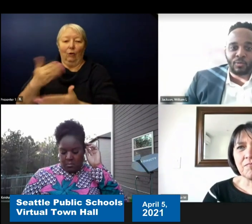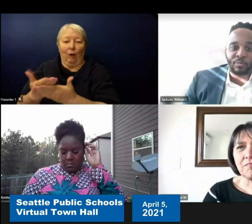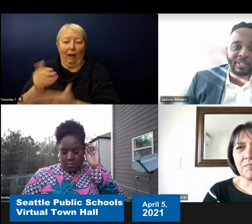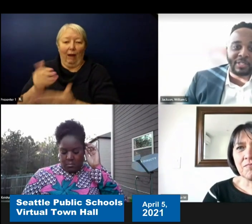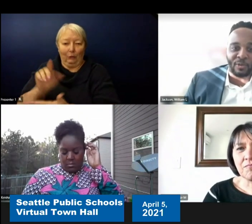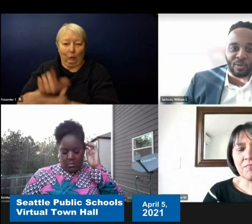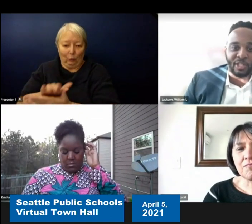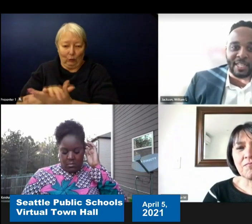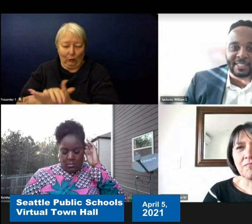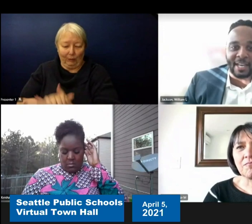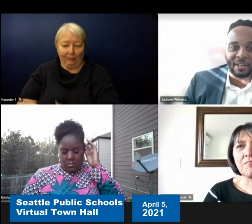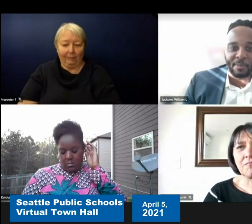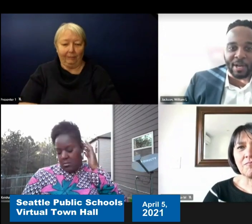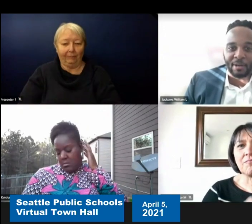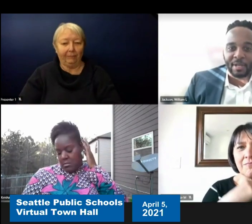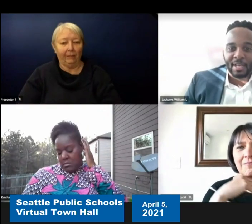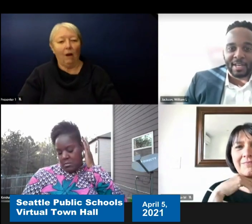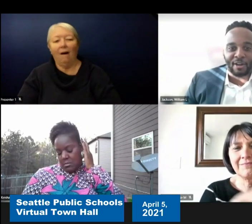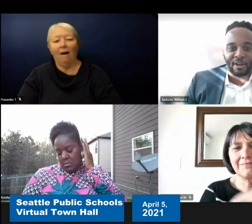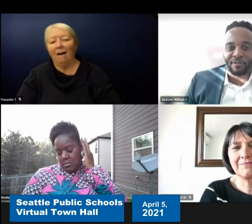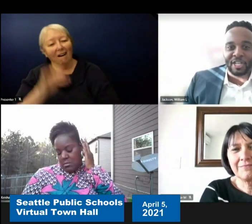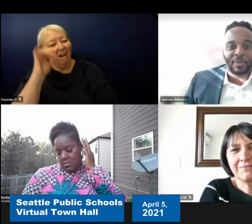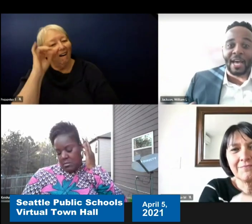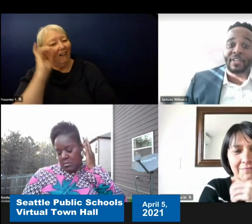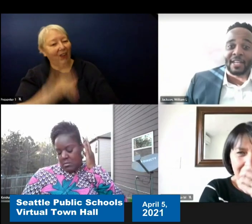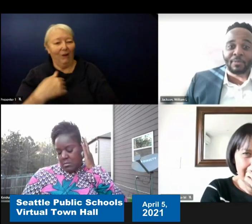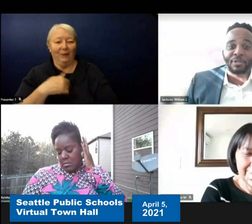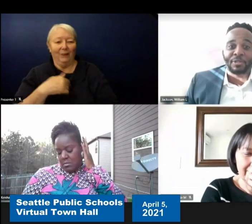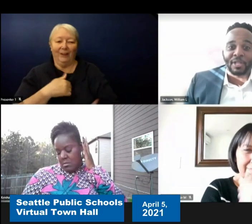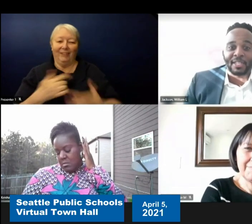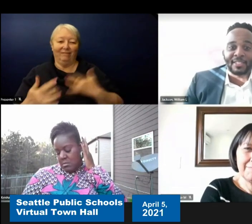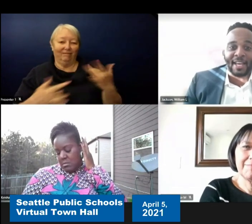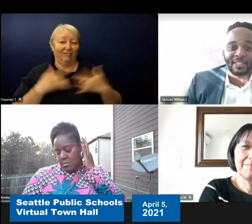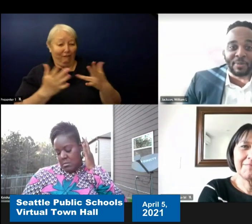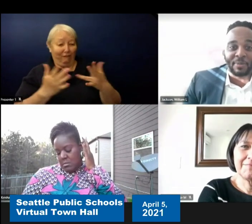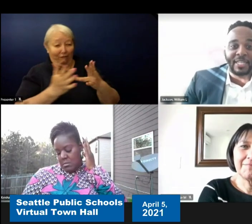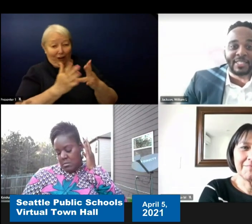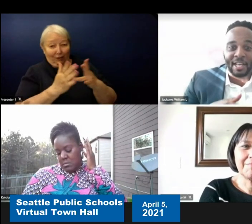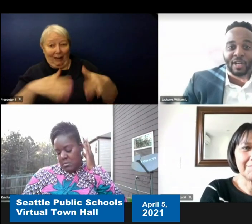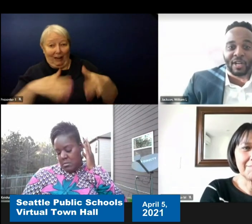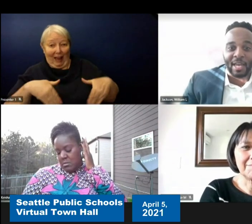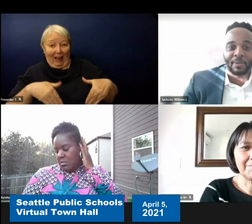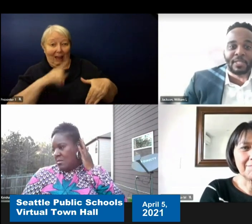This is something we're really excited about. Our freshmen haven't had an opportunity to actually be inside of our campus.